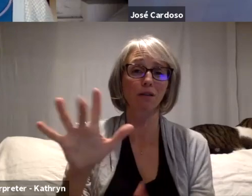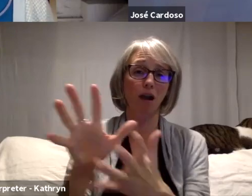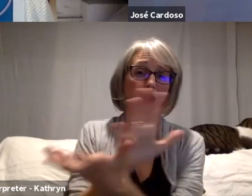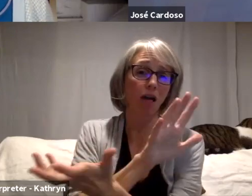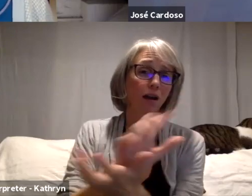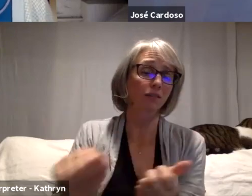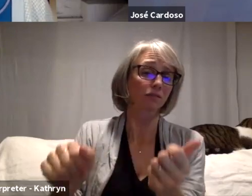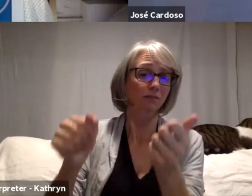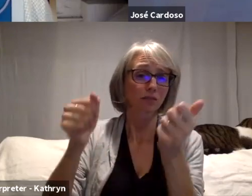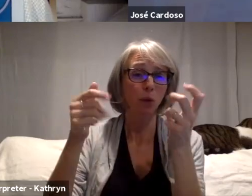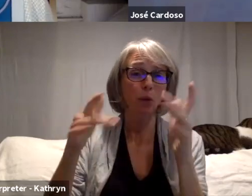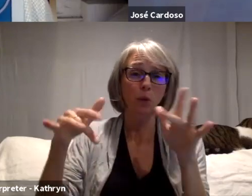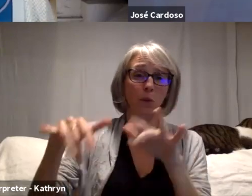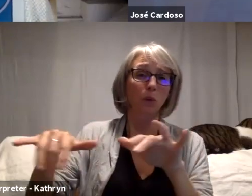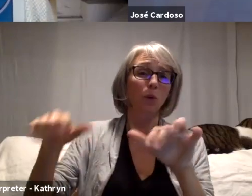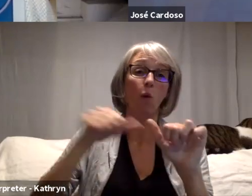So for me, it's a bit relief. And...